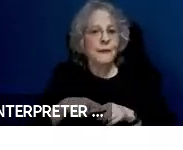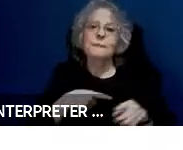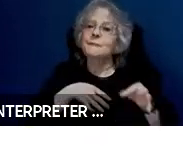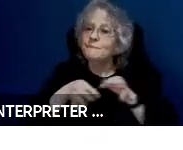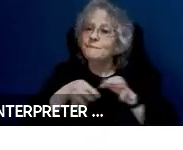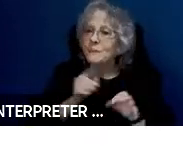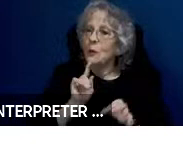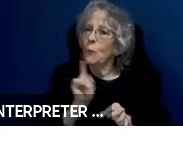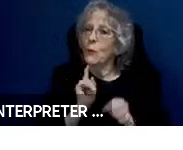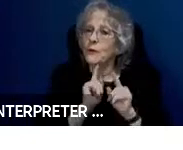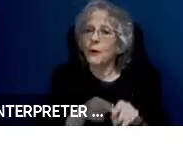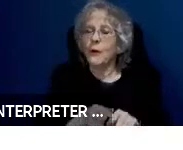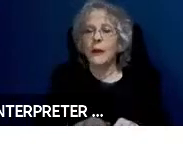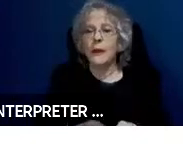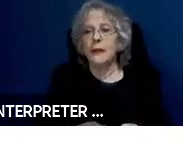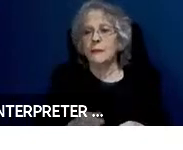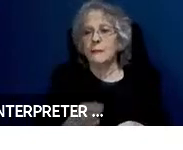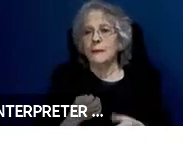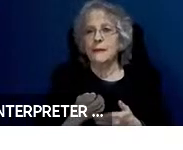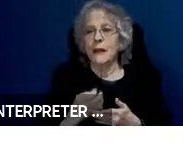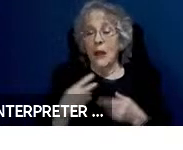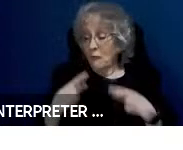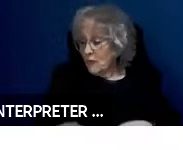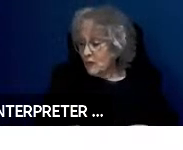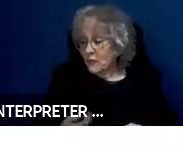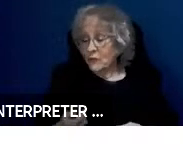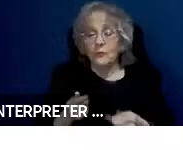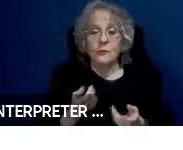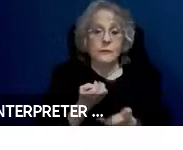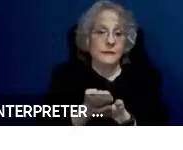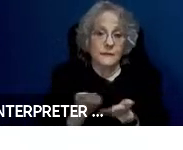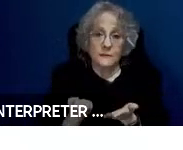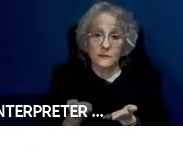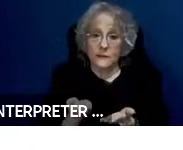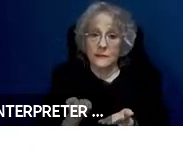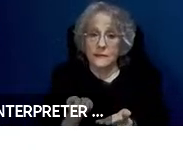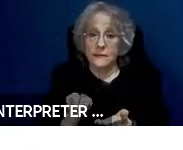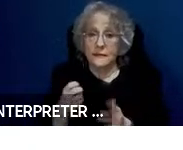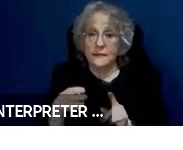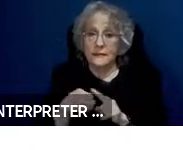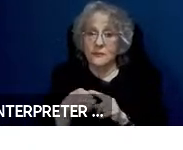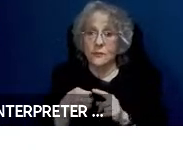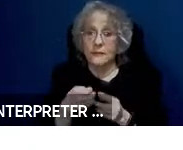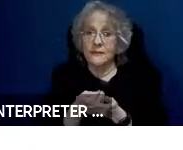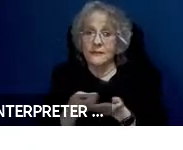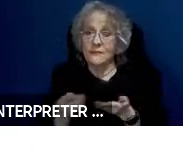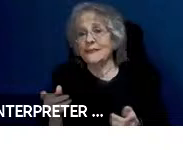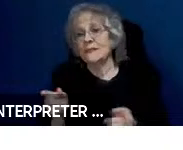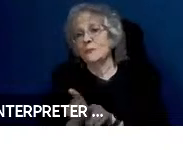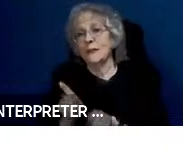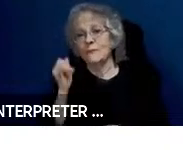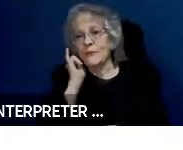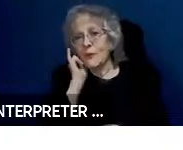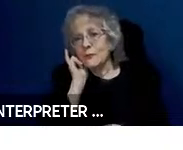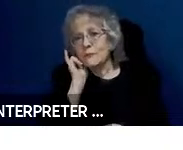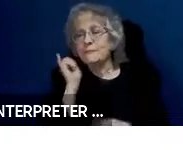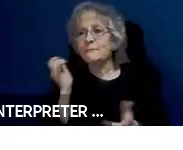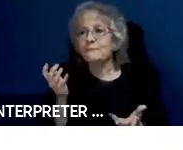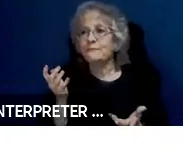could be an electronic device like a phone. And it might - and again, these are all options. It might